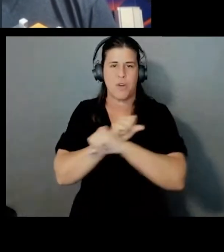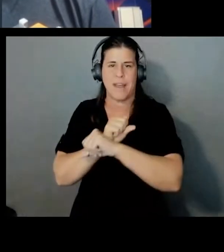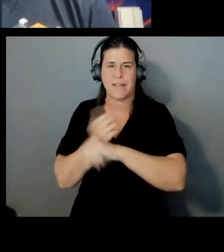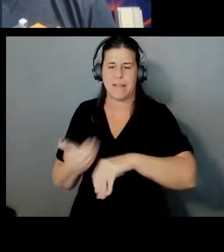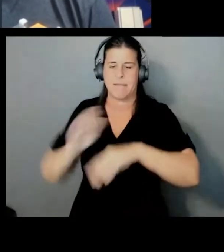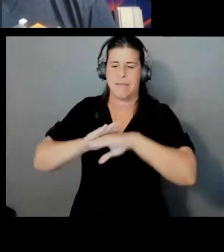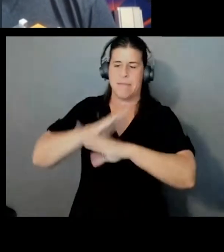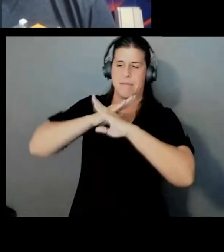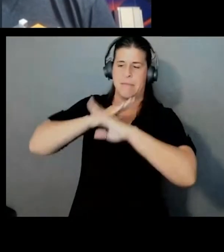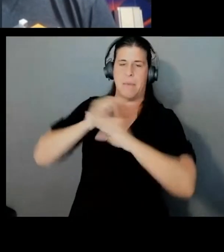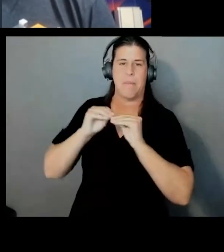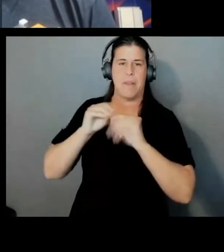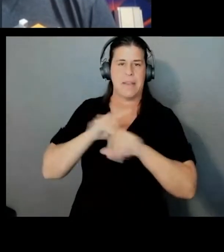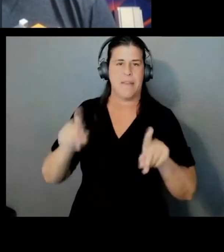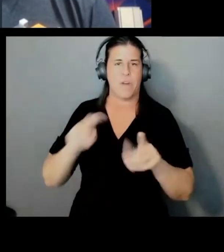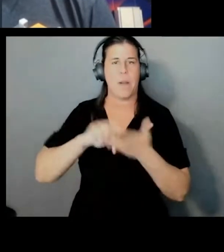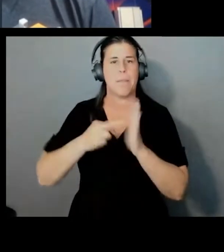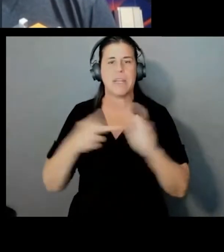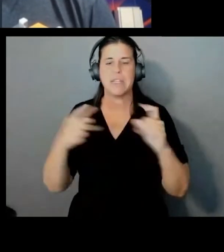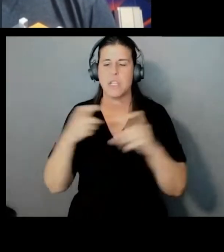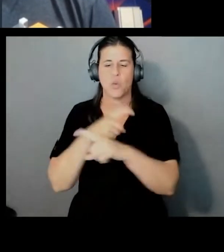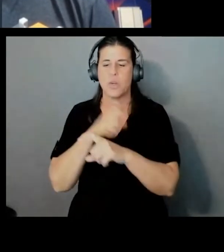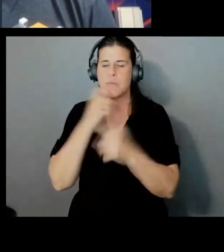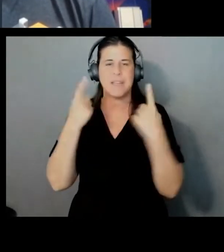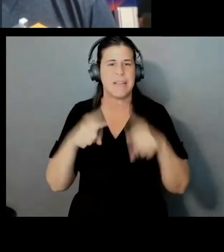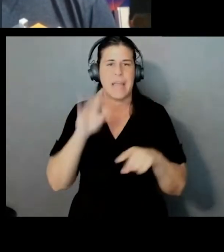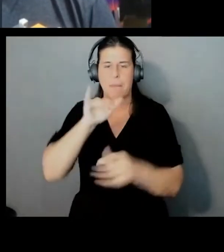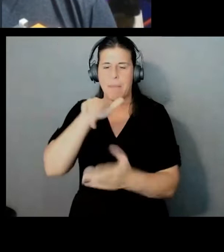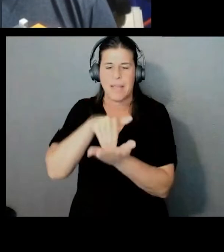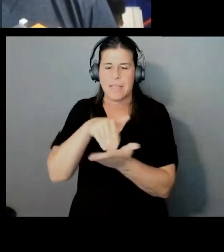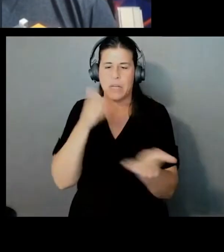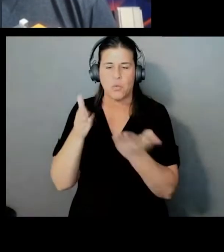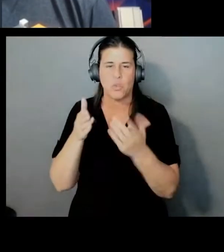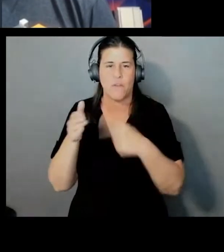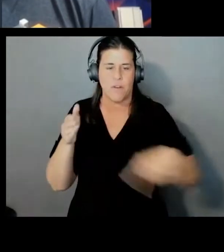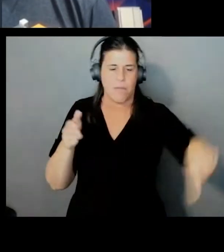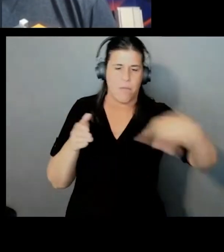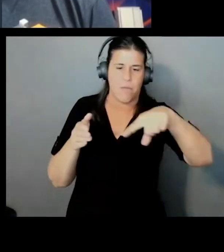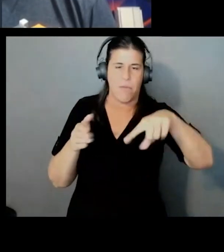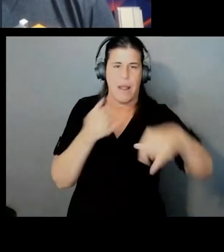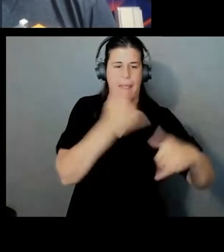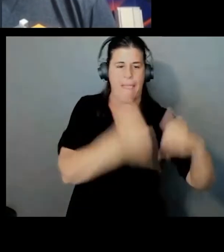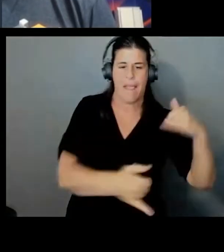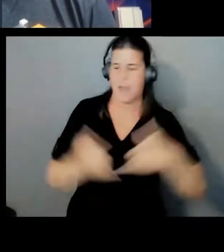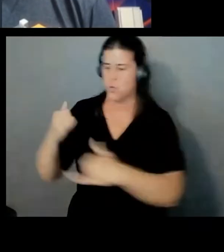the encryption didn't happen in that centralized server. It happens out on the end point or out at the edge.